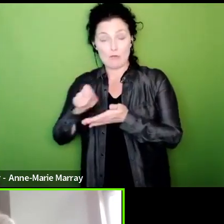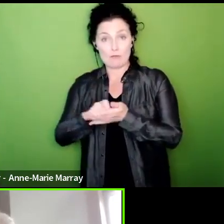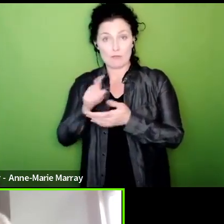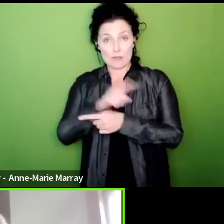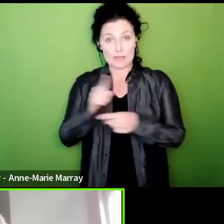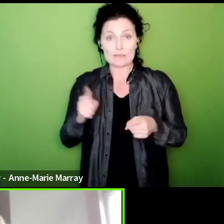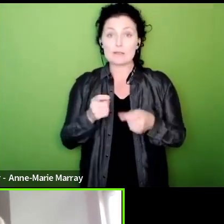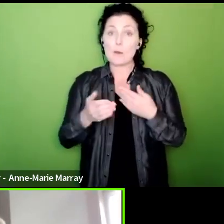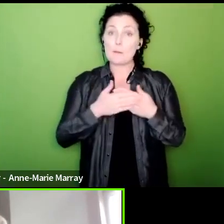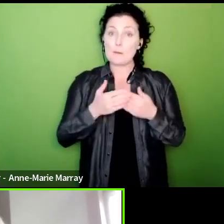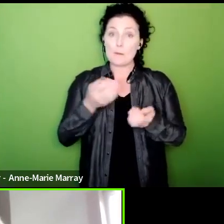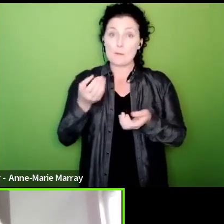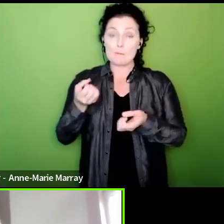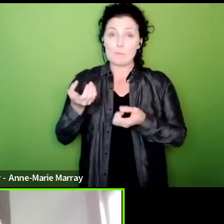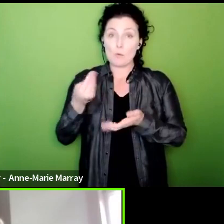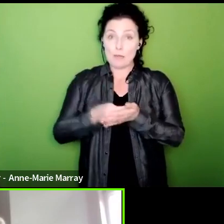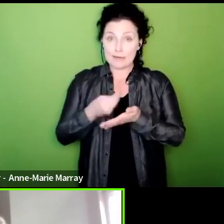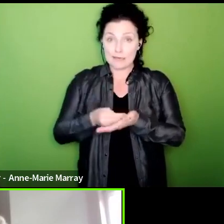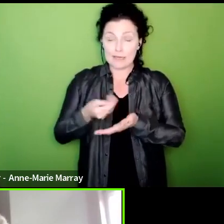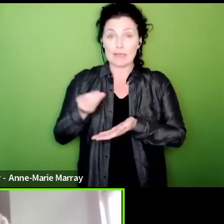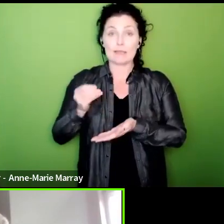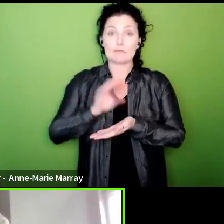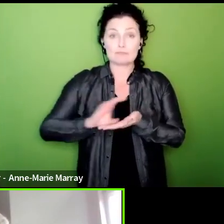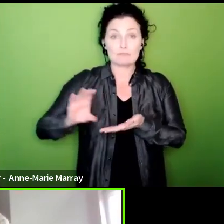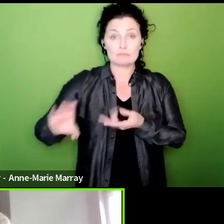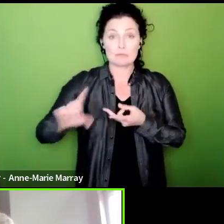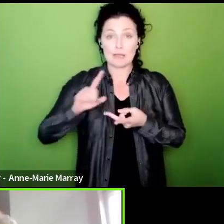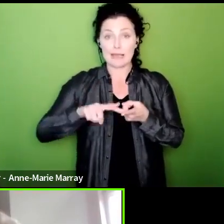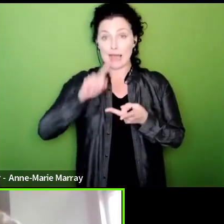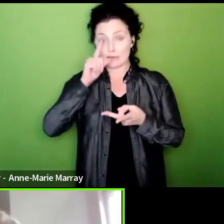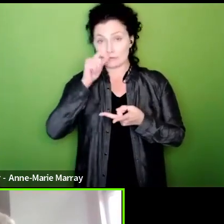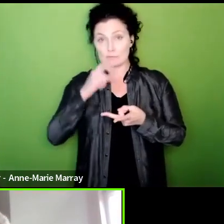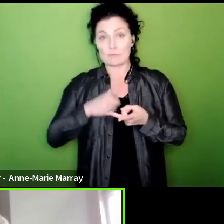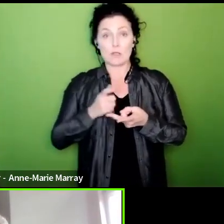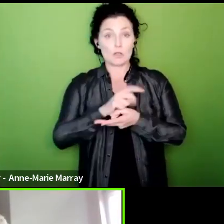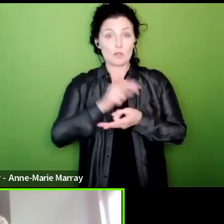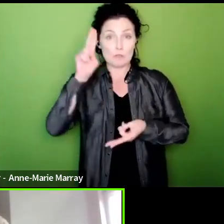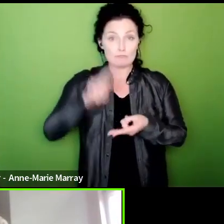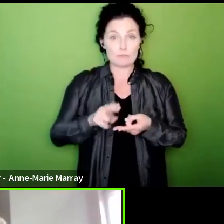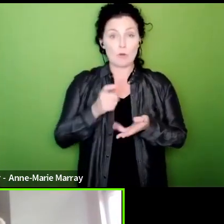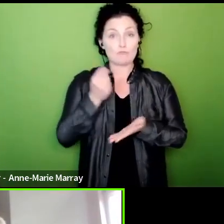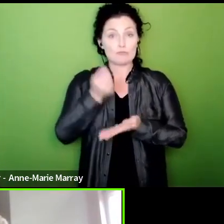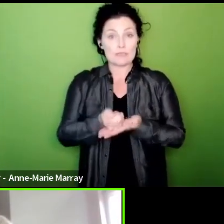security and no cuts to our redundancy terms in order to meet the demands that we have made